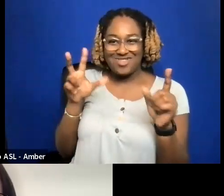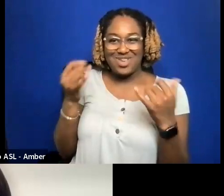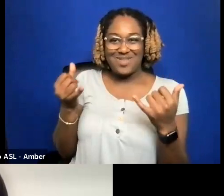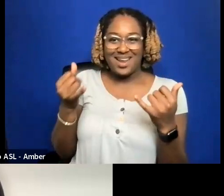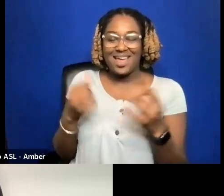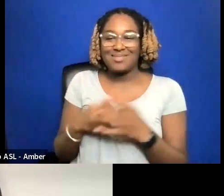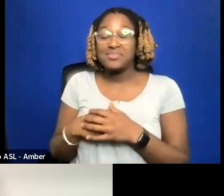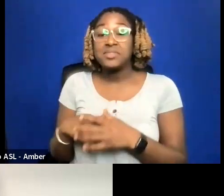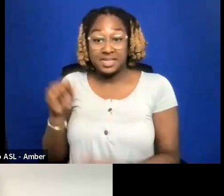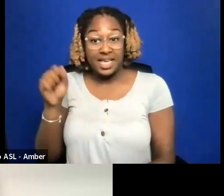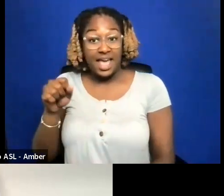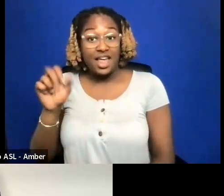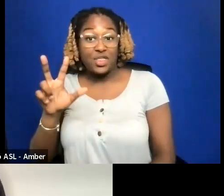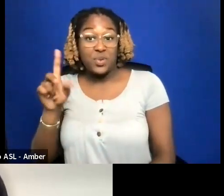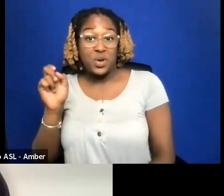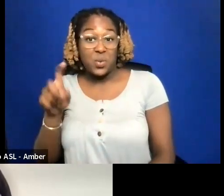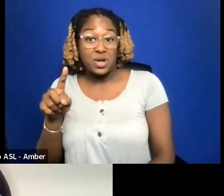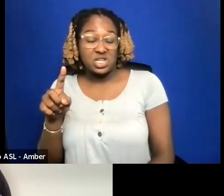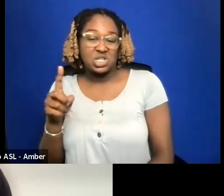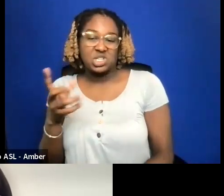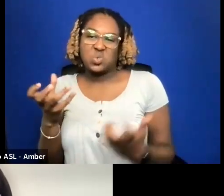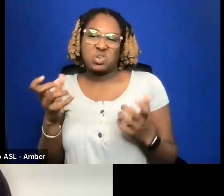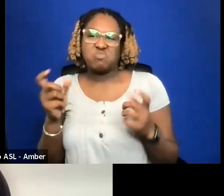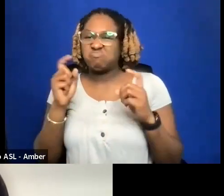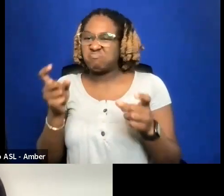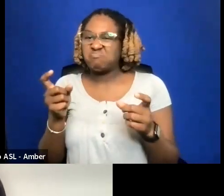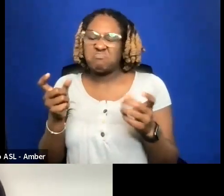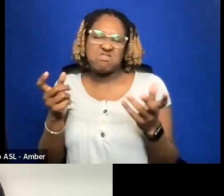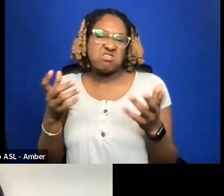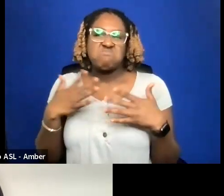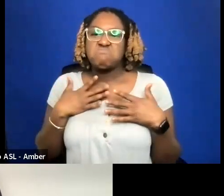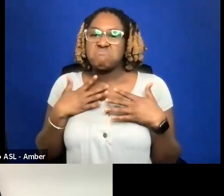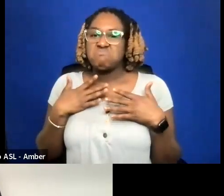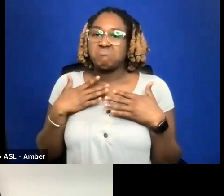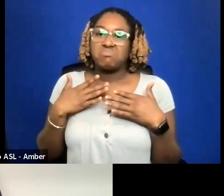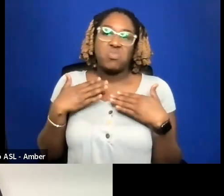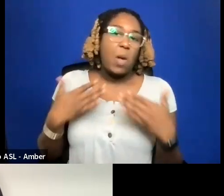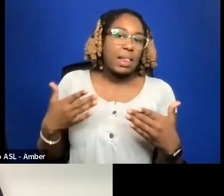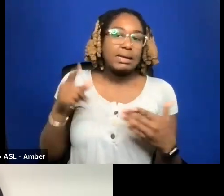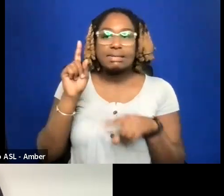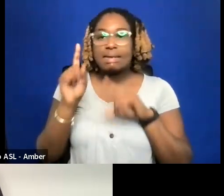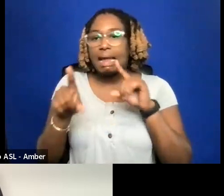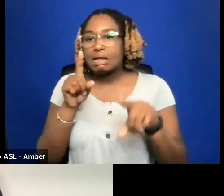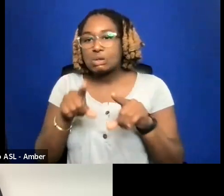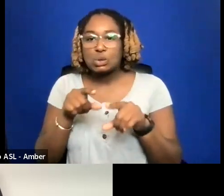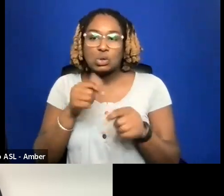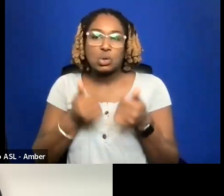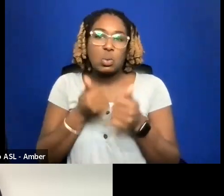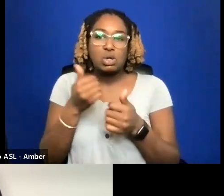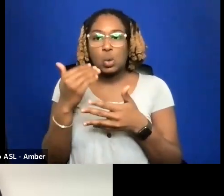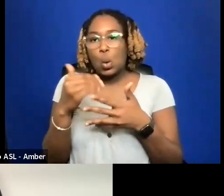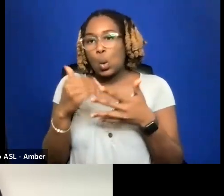THERE ARE QUESTIONS SO FEEL FREE ANSWER THOSE IN WHATEVER ORDER I YOU FEEL MAKES SENSE.